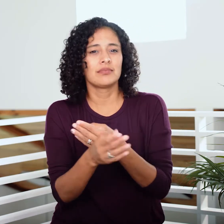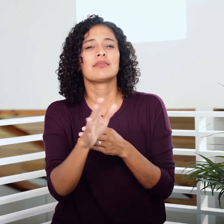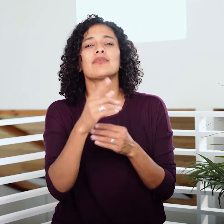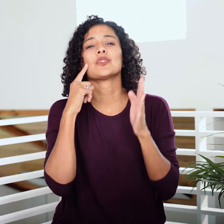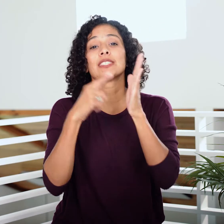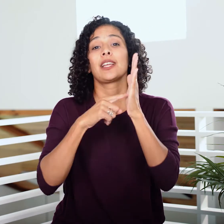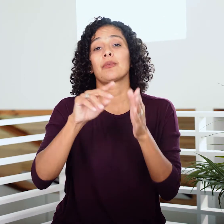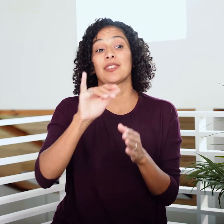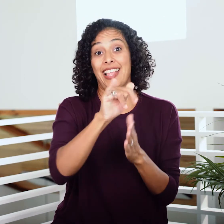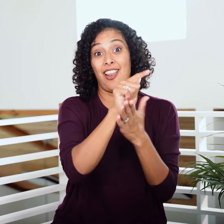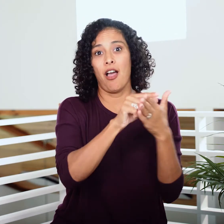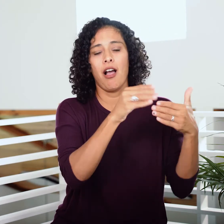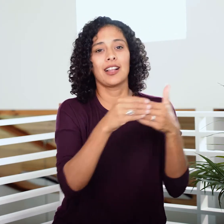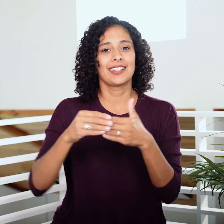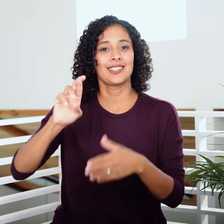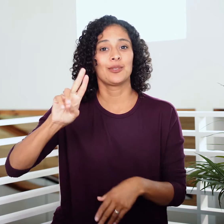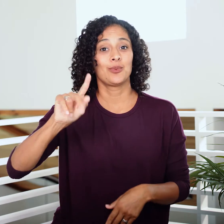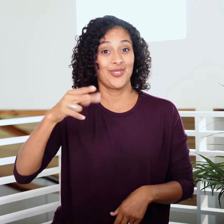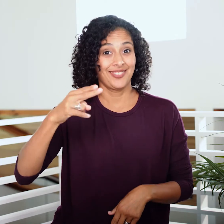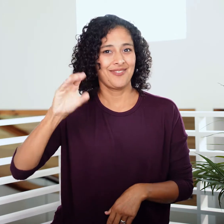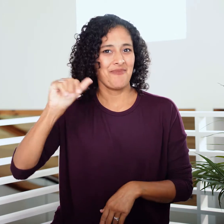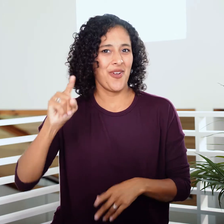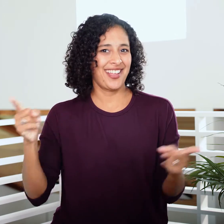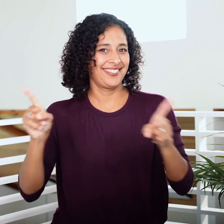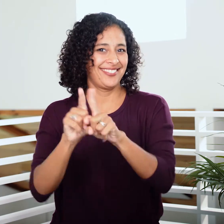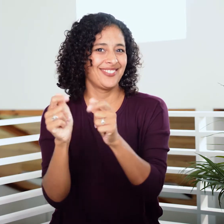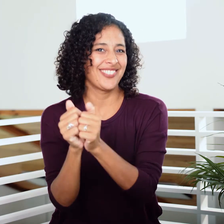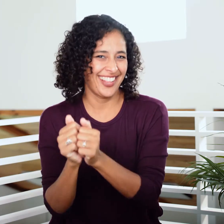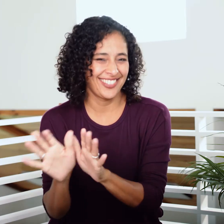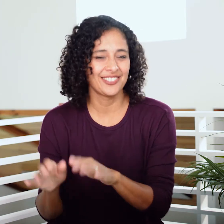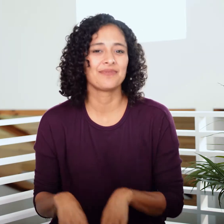(this law is one of the ways God brings Ruth and Boaz together),